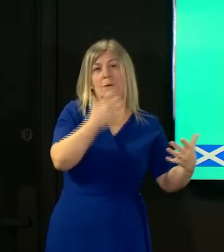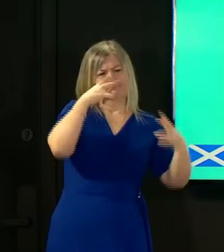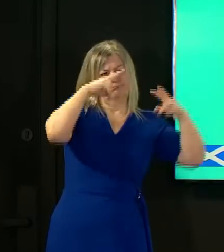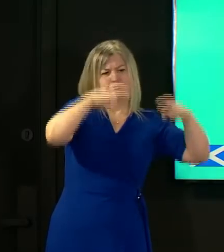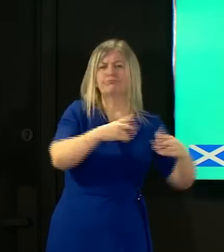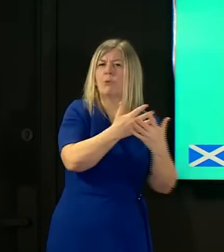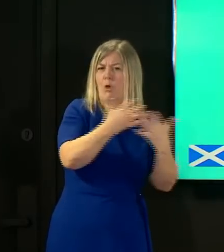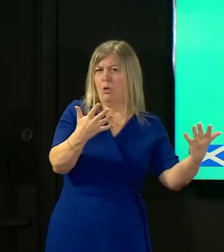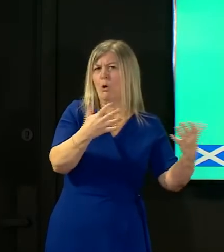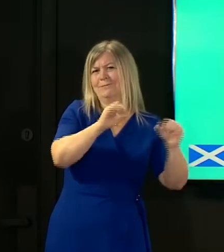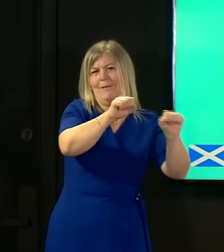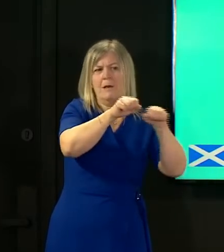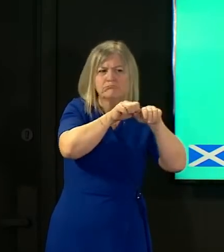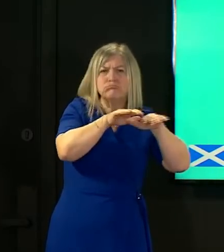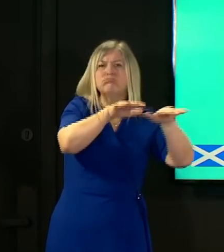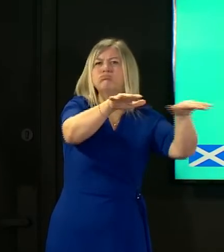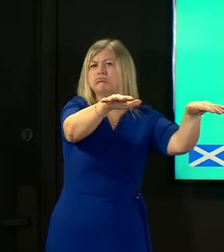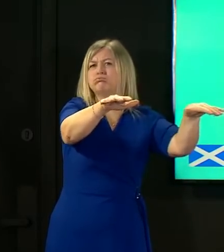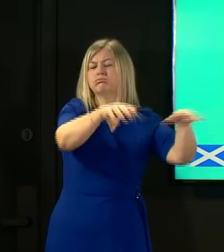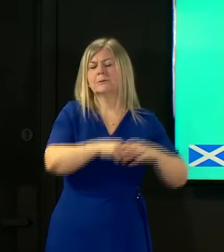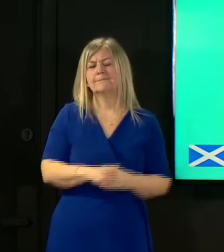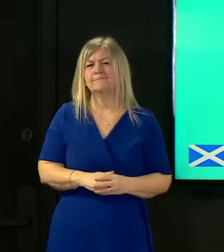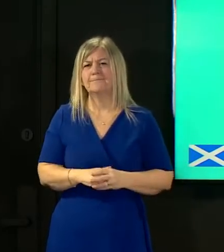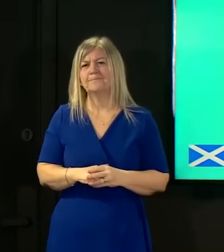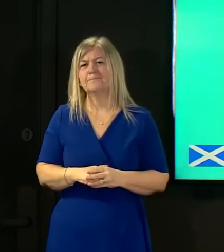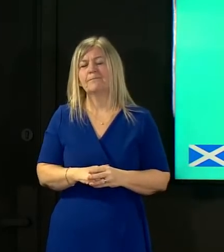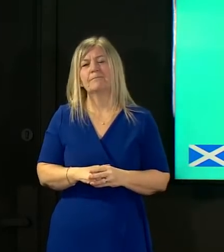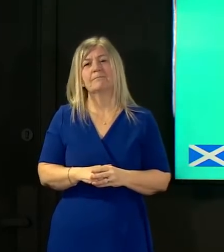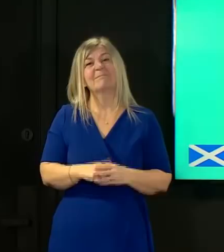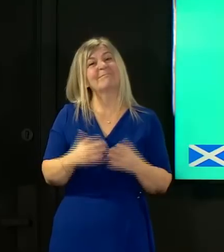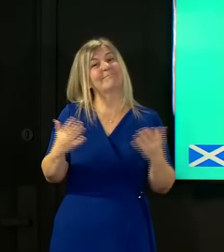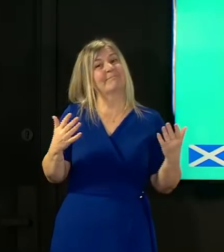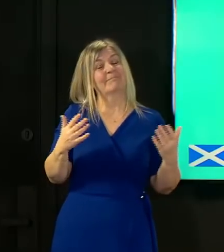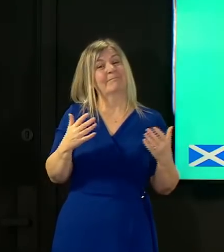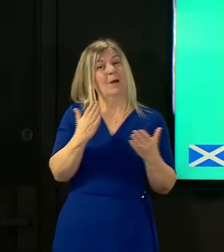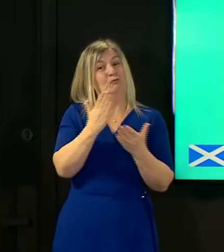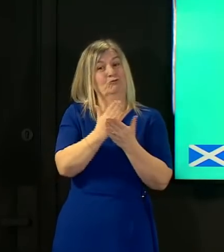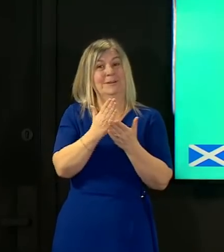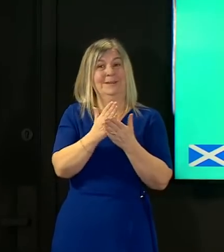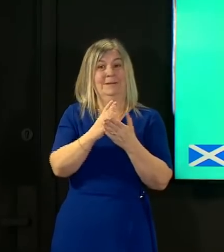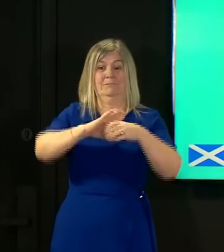and on immune escape but this is also not the first variant of concern to appear in the uk